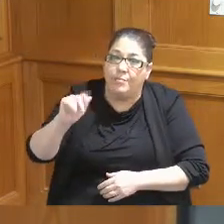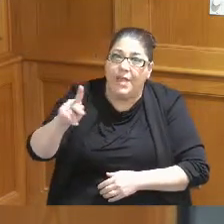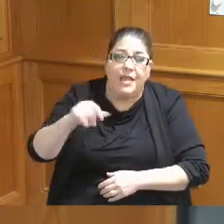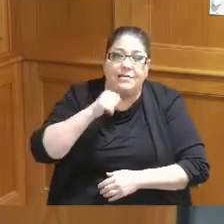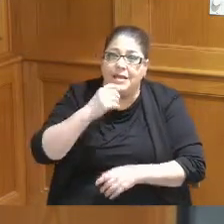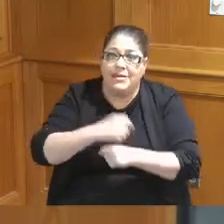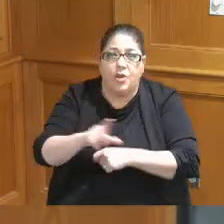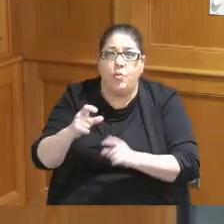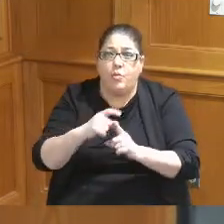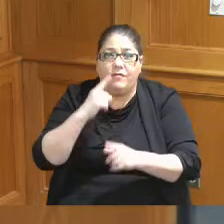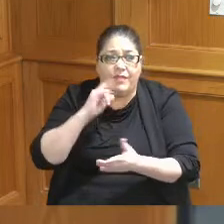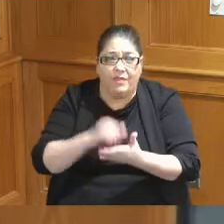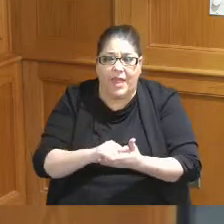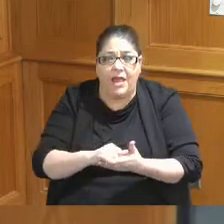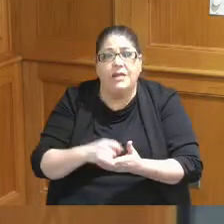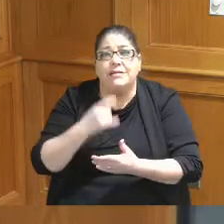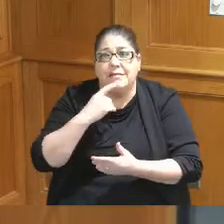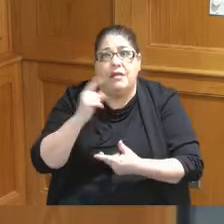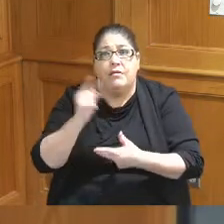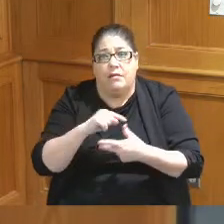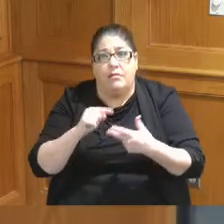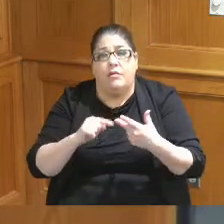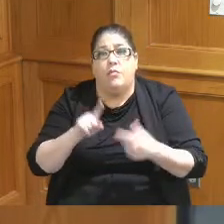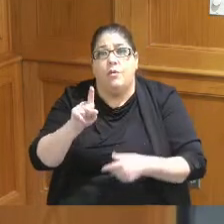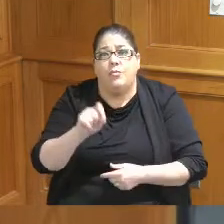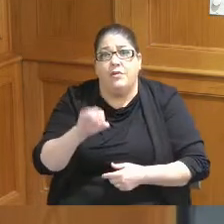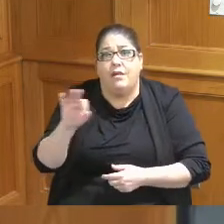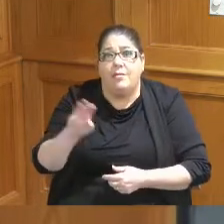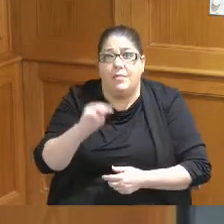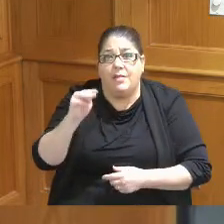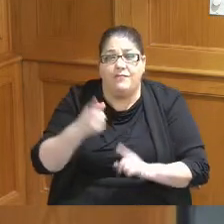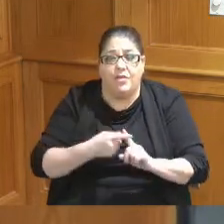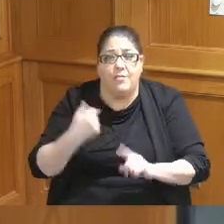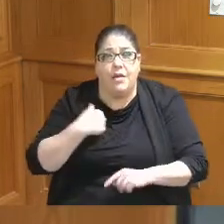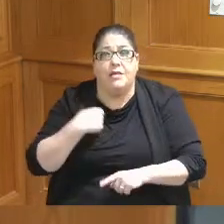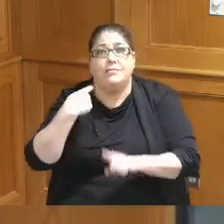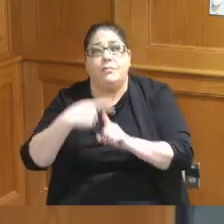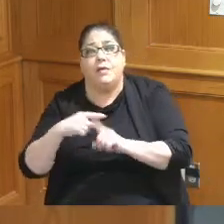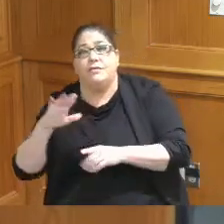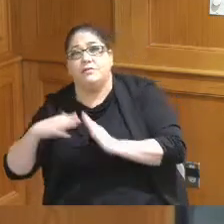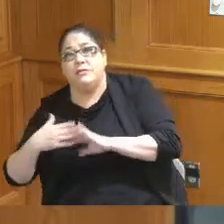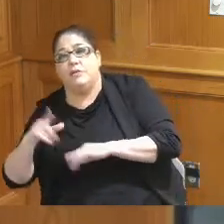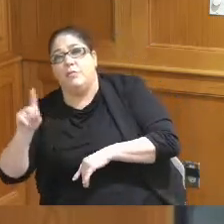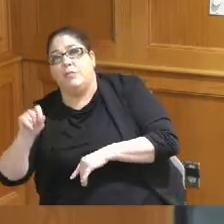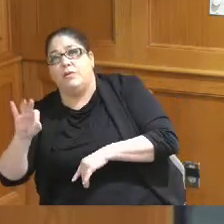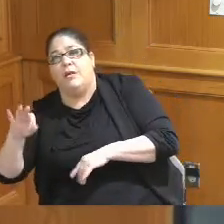for it they're saying you got to have this 1.9 million from us and the city they got a 1.9 you